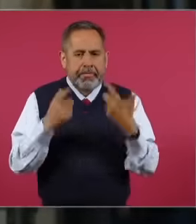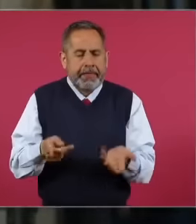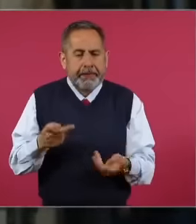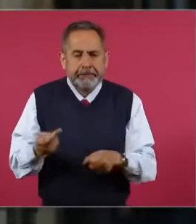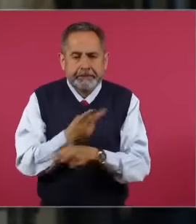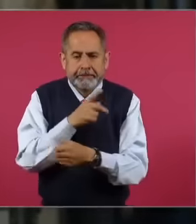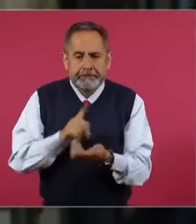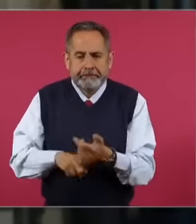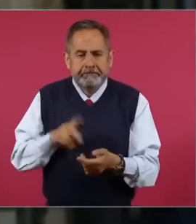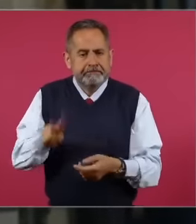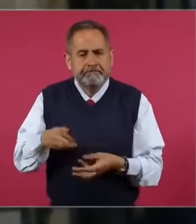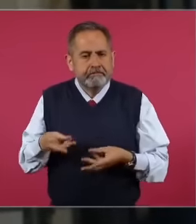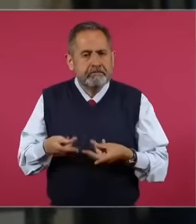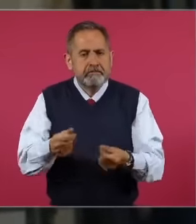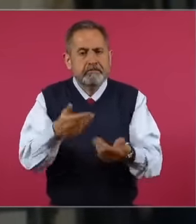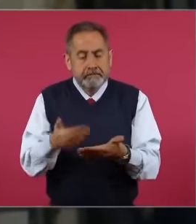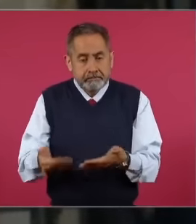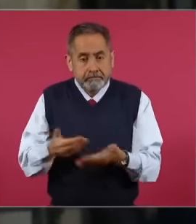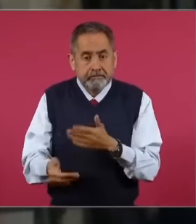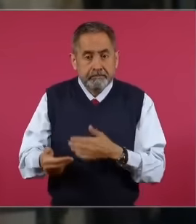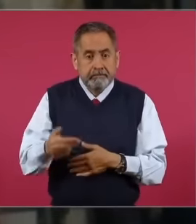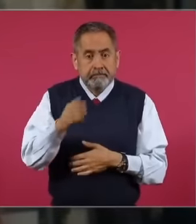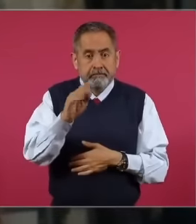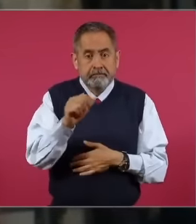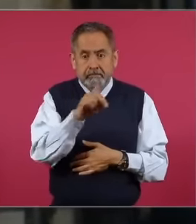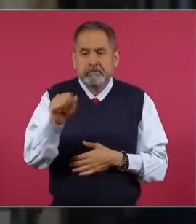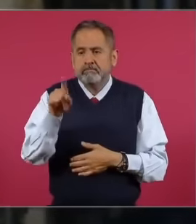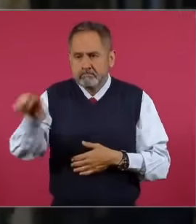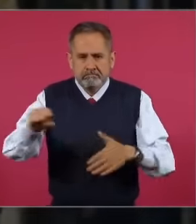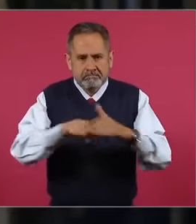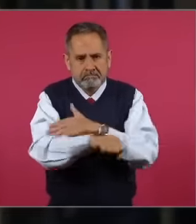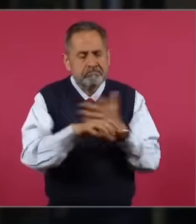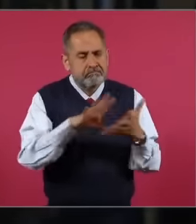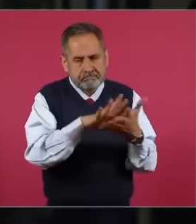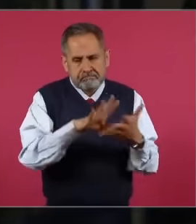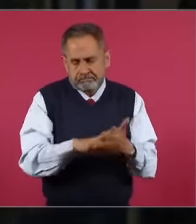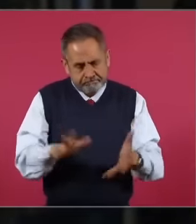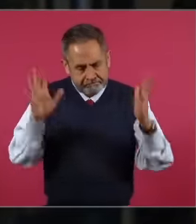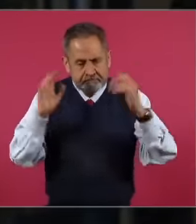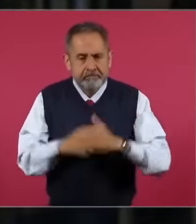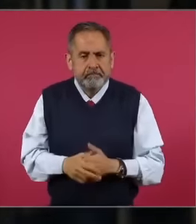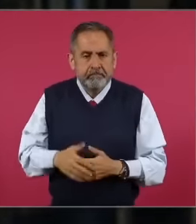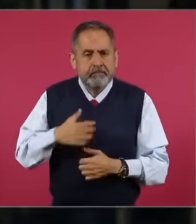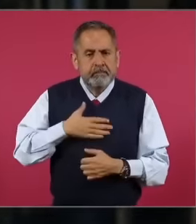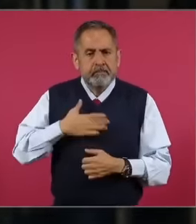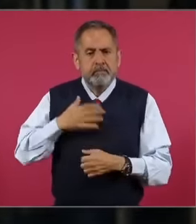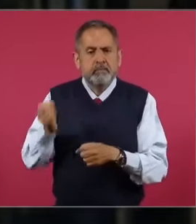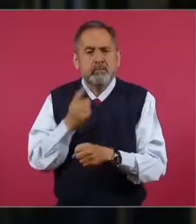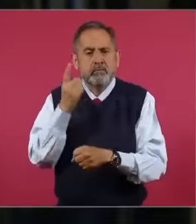embezzlement is that today Hernández Badillo is in jail. I had the opportunity to link up with